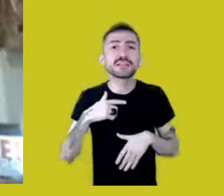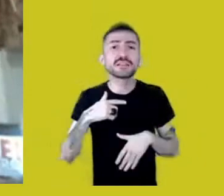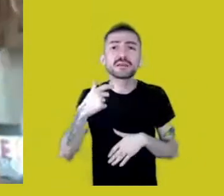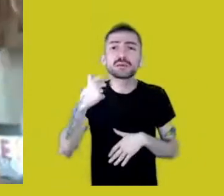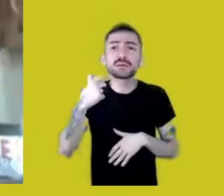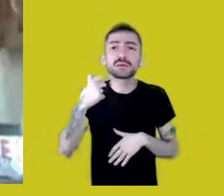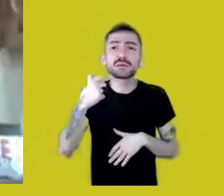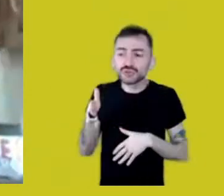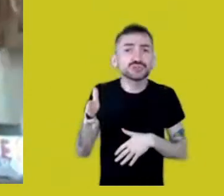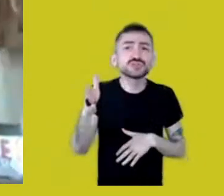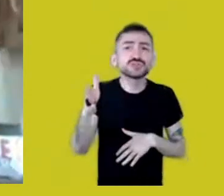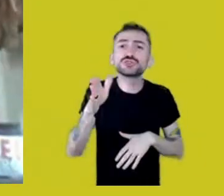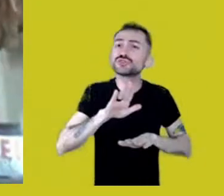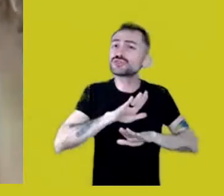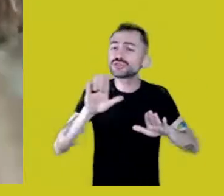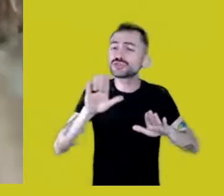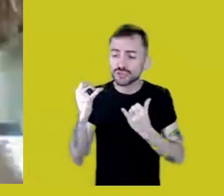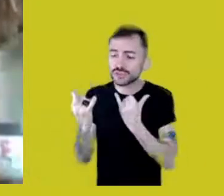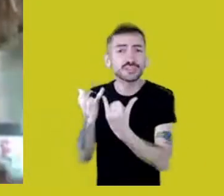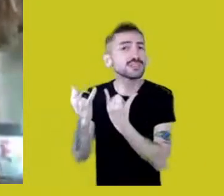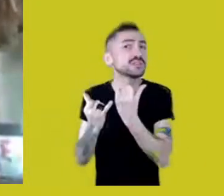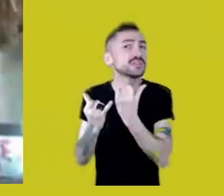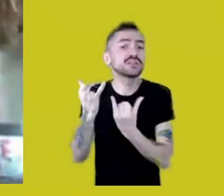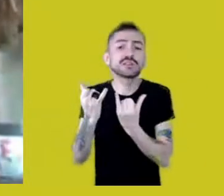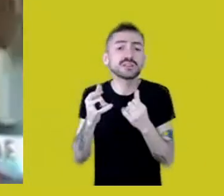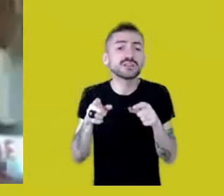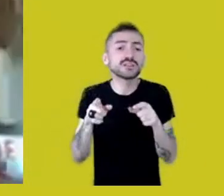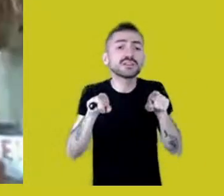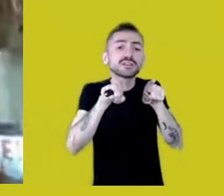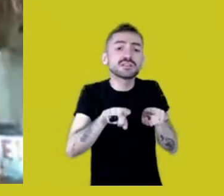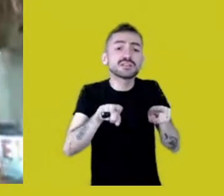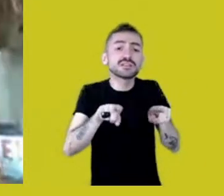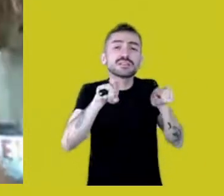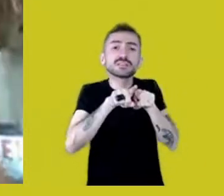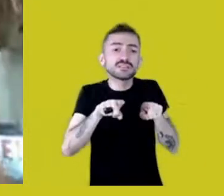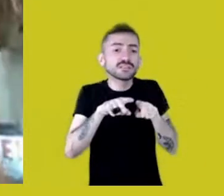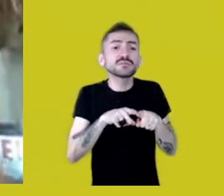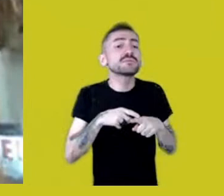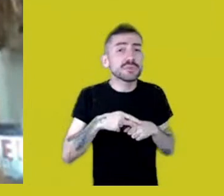They aren’t playing at painting their hair with achiote.